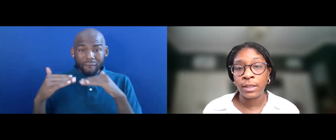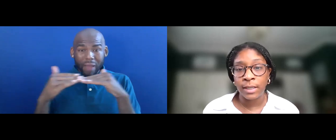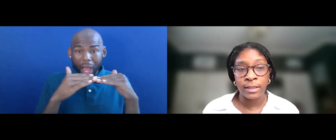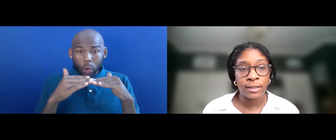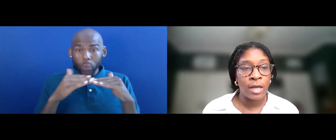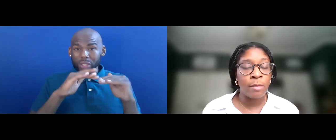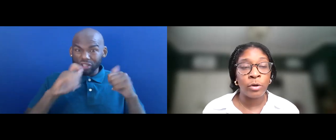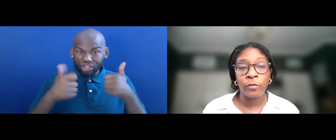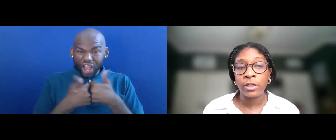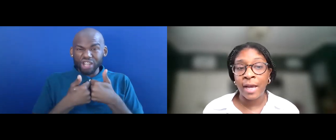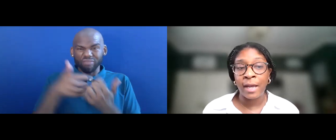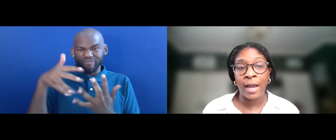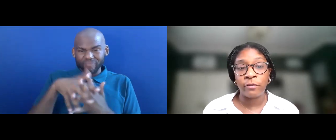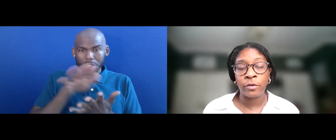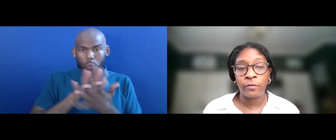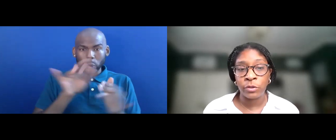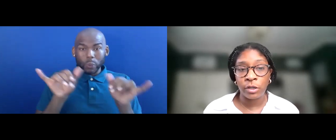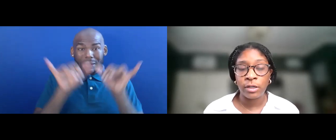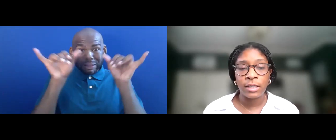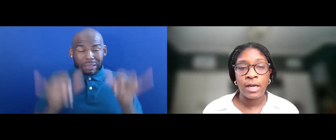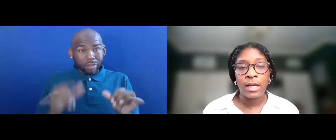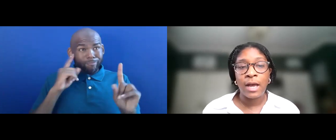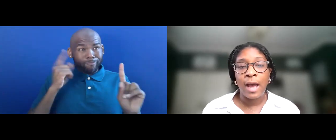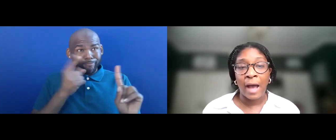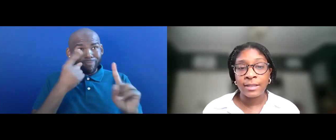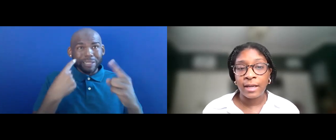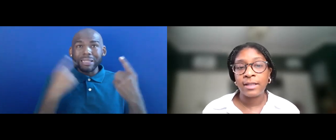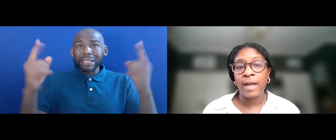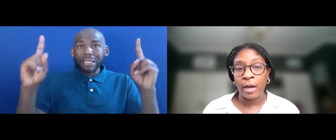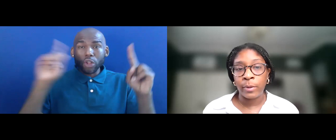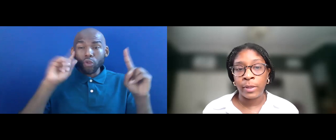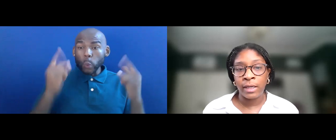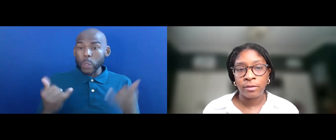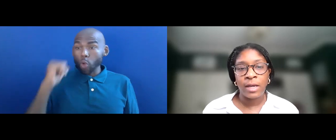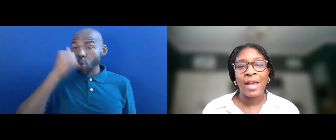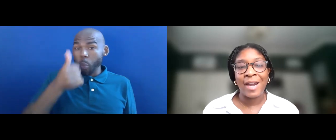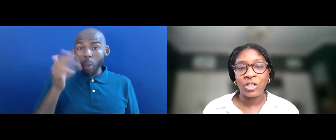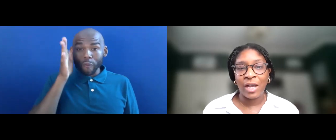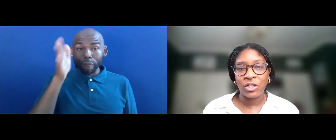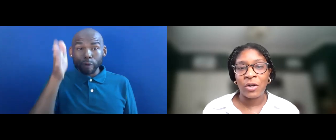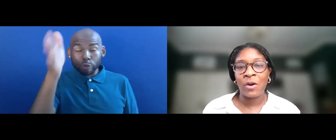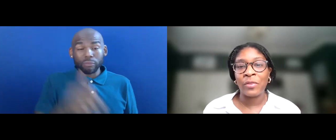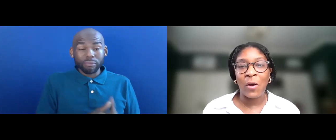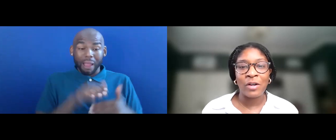SUCCESS FOR TODAY AND THE FUTURE. ACCESS AND EQUITY IN EDUCATION ARE AT THE HEART OF OUR